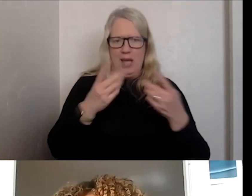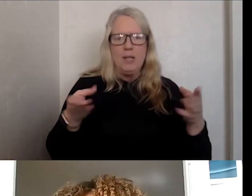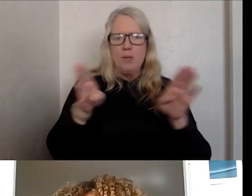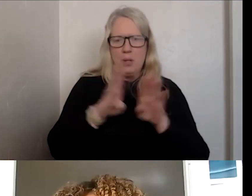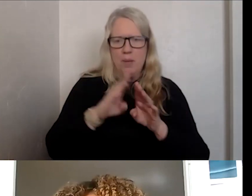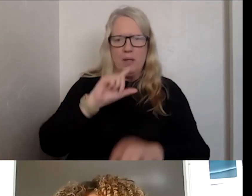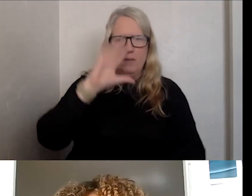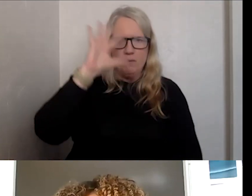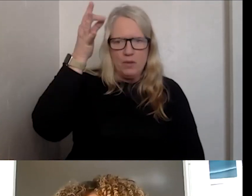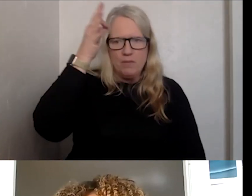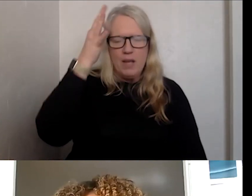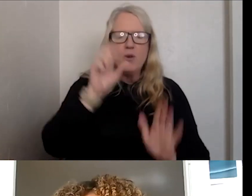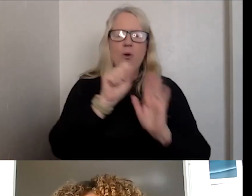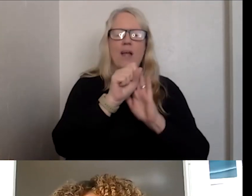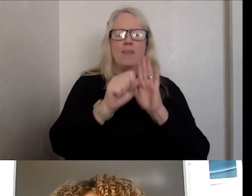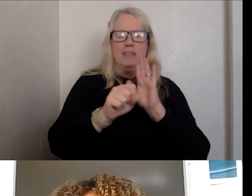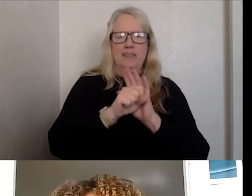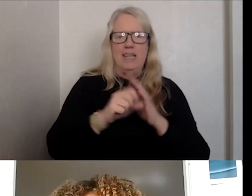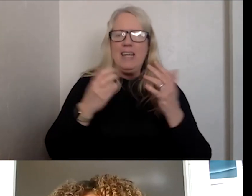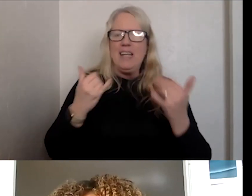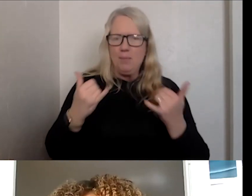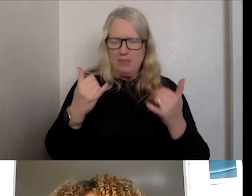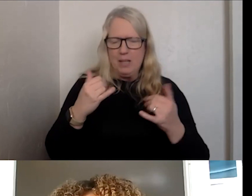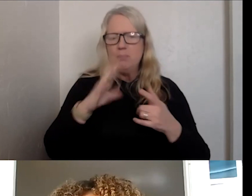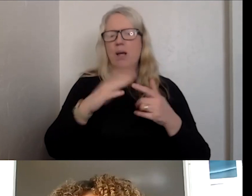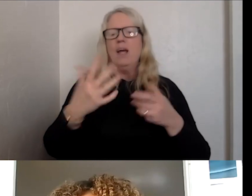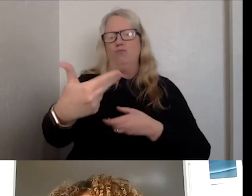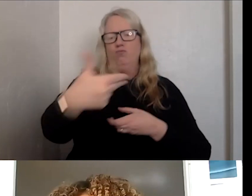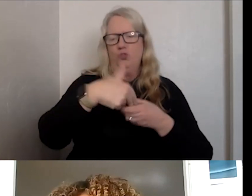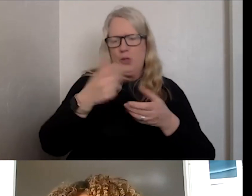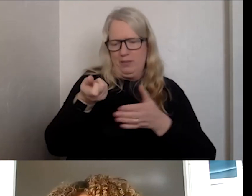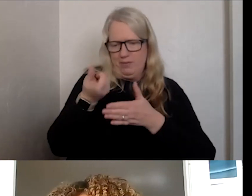STATE UPDATE THIS WEEK, BUT JOIN US NEXT WEEK WHEN DOCTOR PAUL